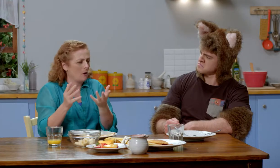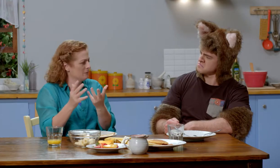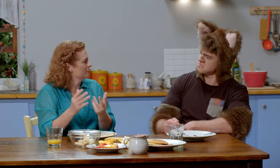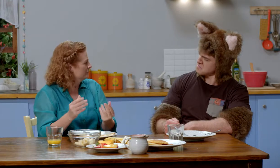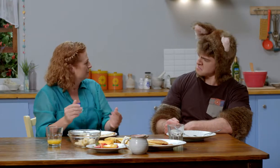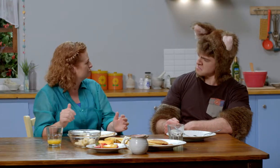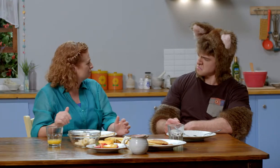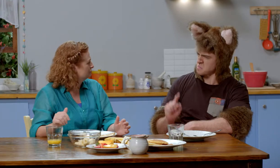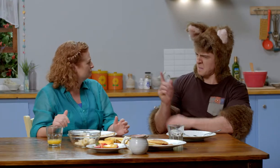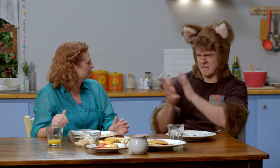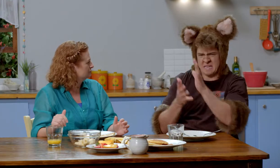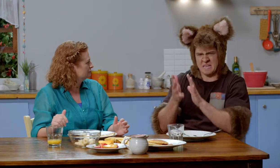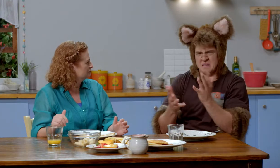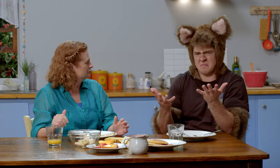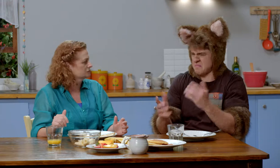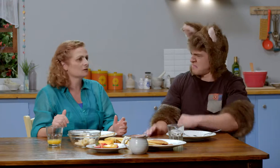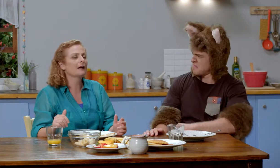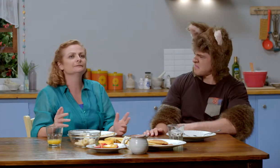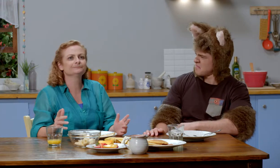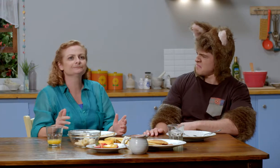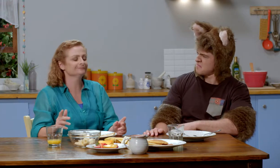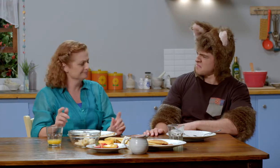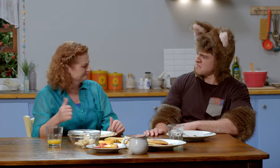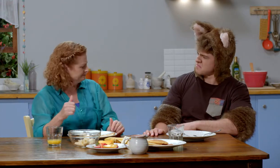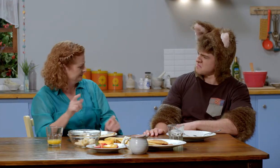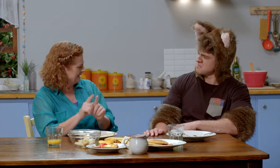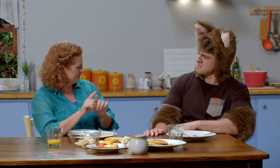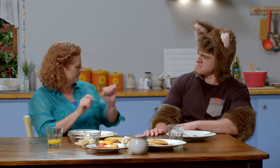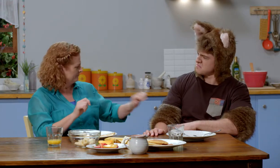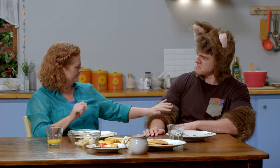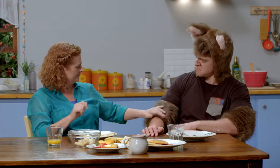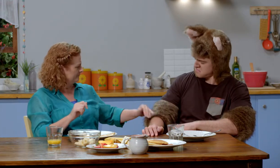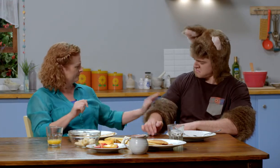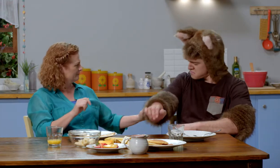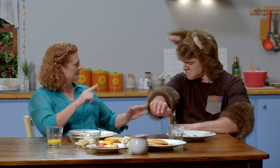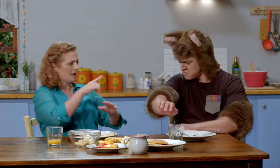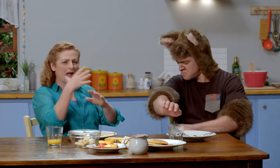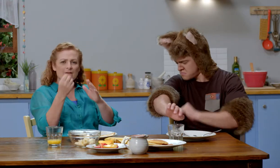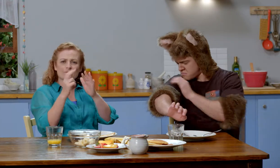Something soft? Like what? Like you, Possum.